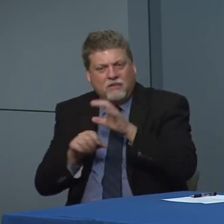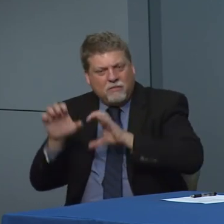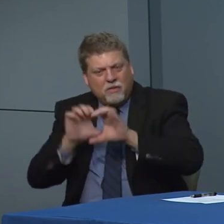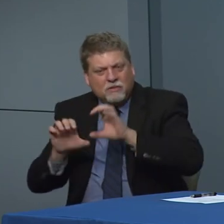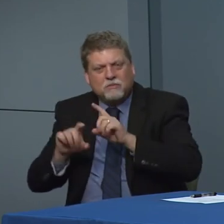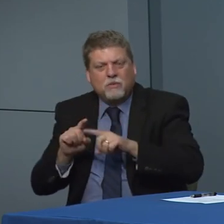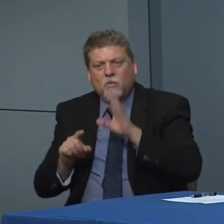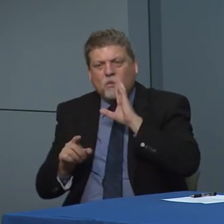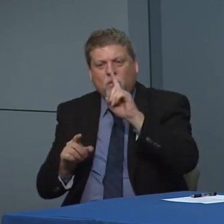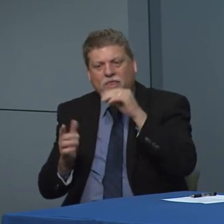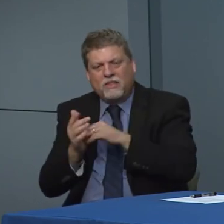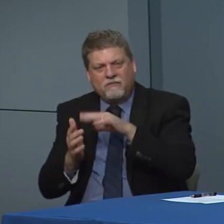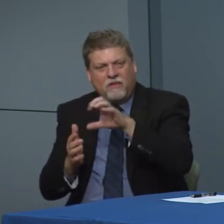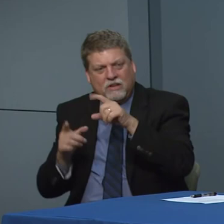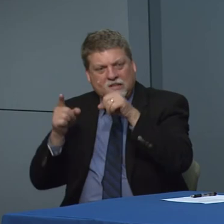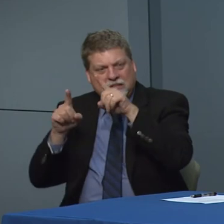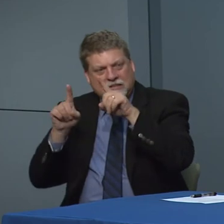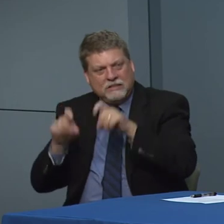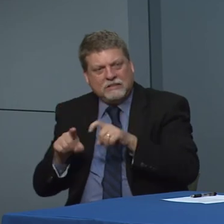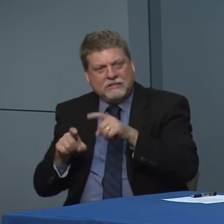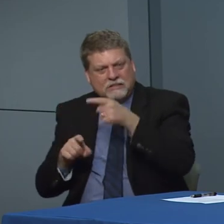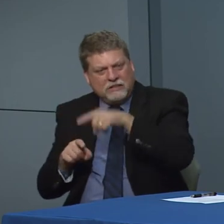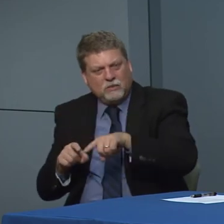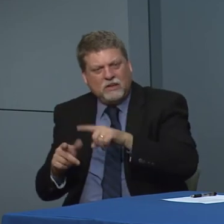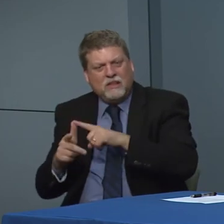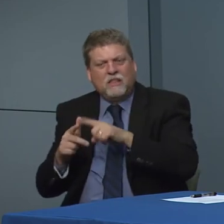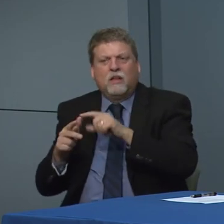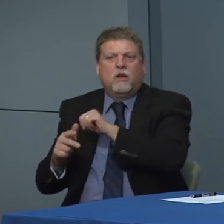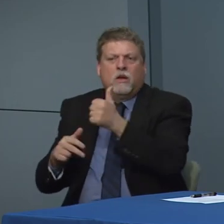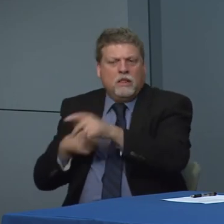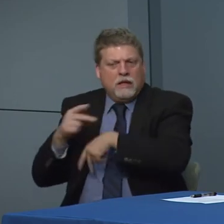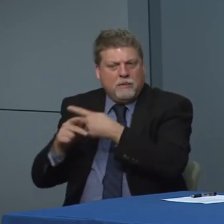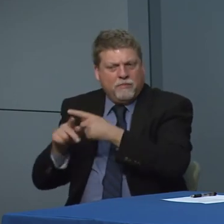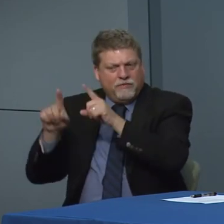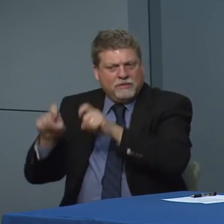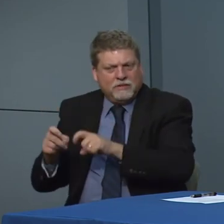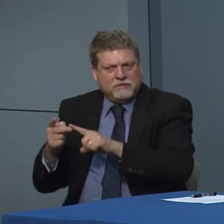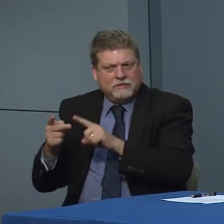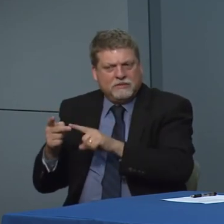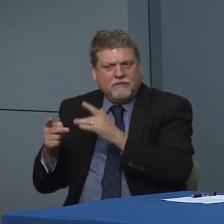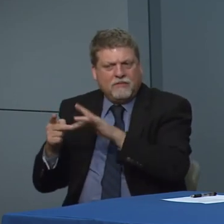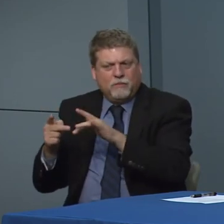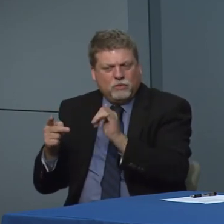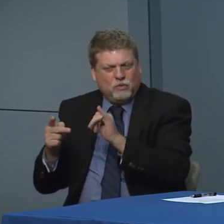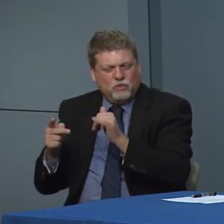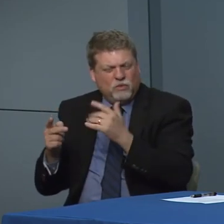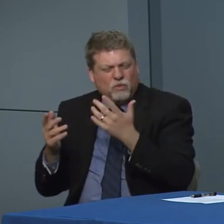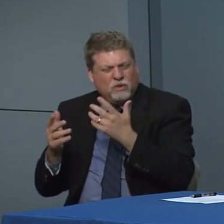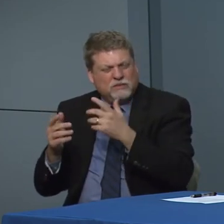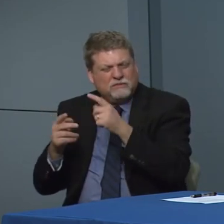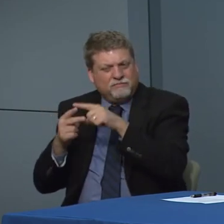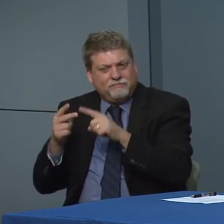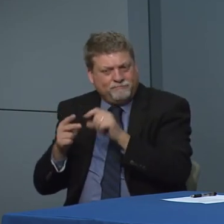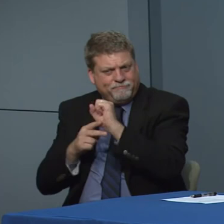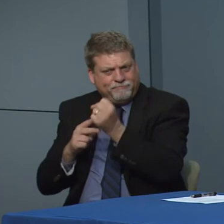being short on chemicals but getting 1500 tests next week and there was an alternative that might be done for testing